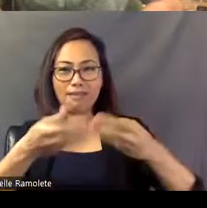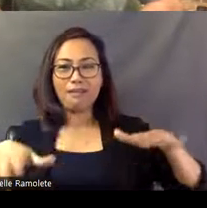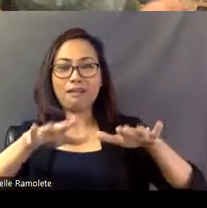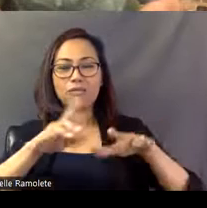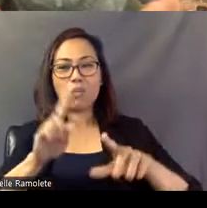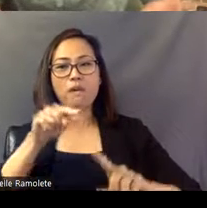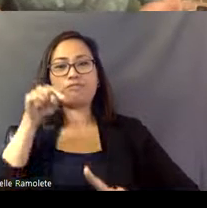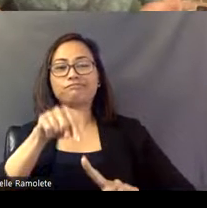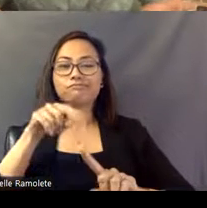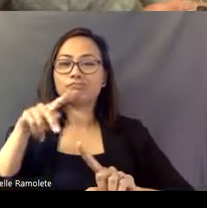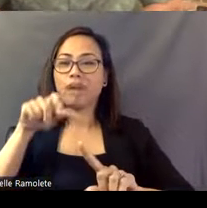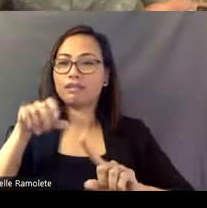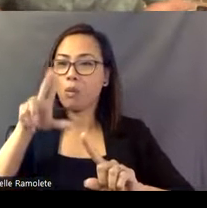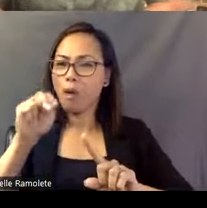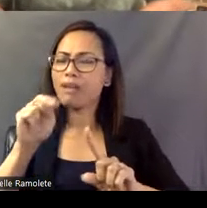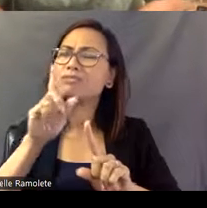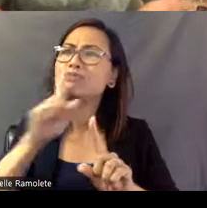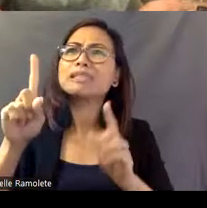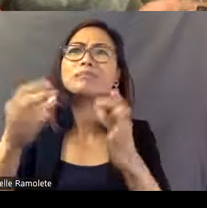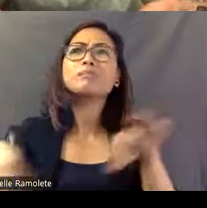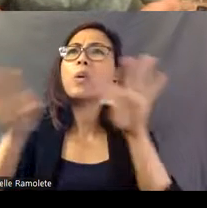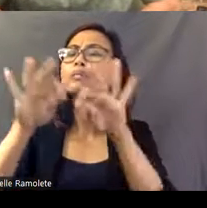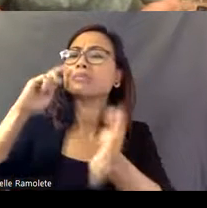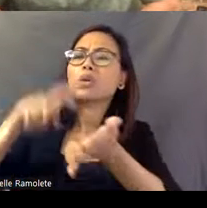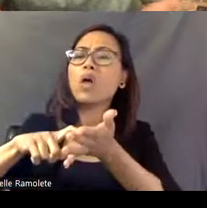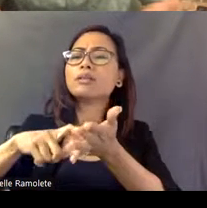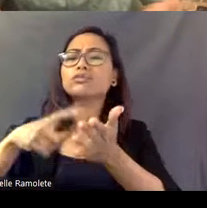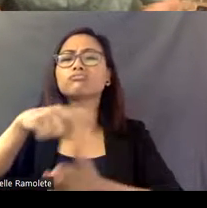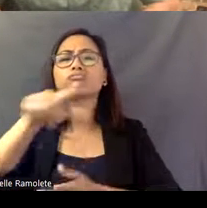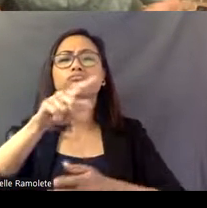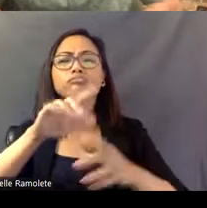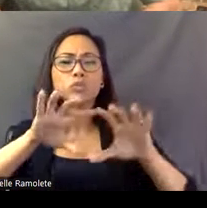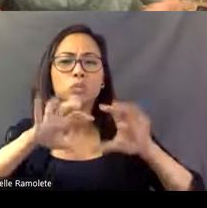I think it's important to acknowledge those First Peoples.